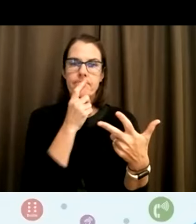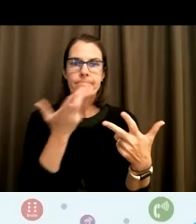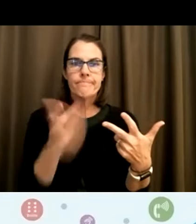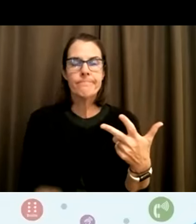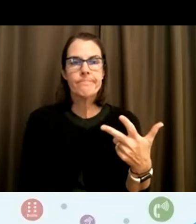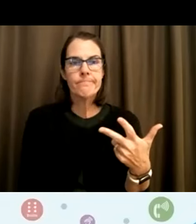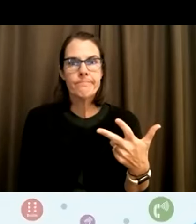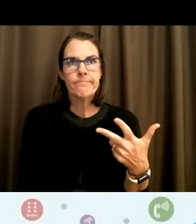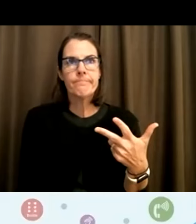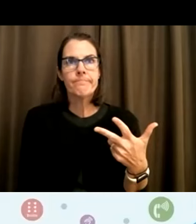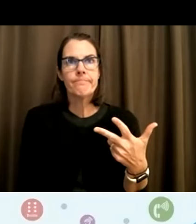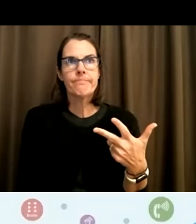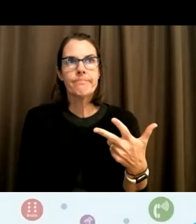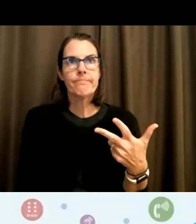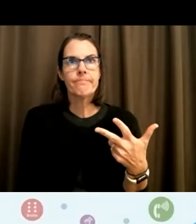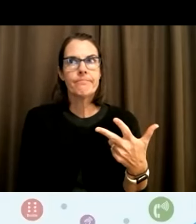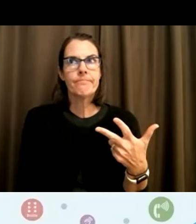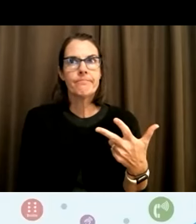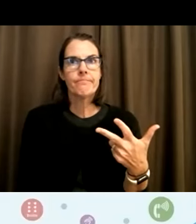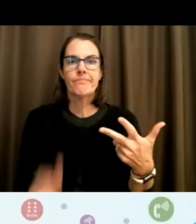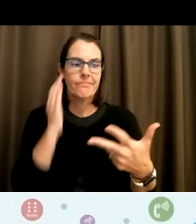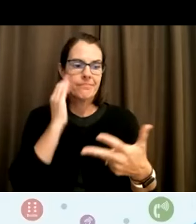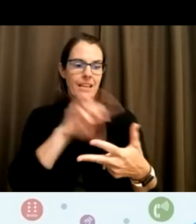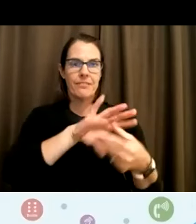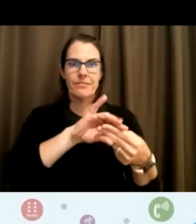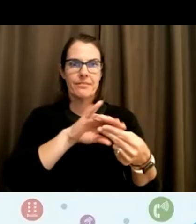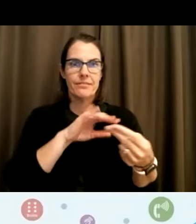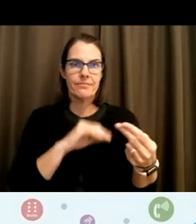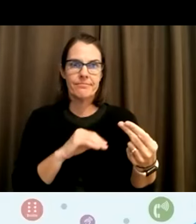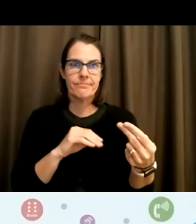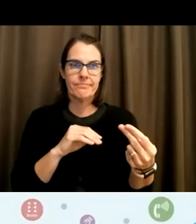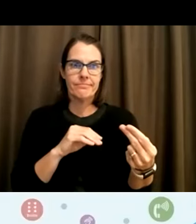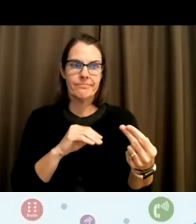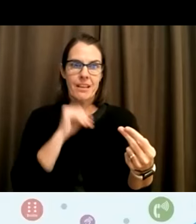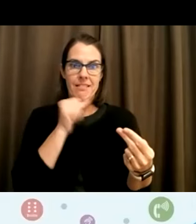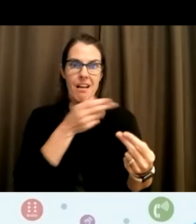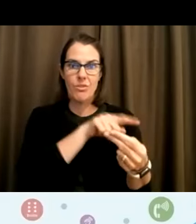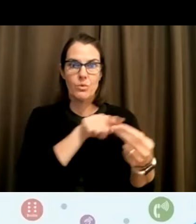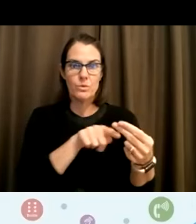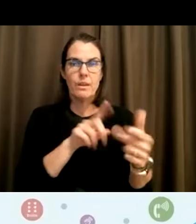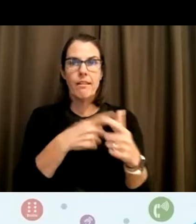otherwise it's down really to. Like seeking out the community or or helping to create like you